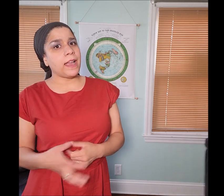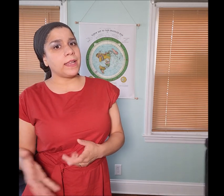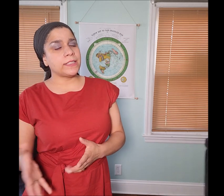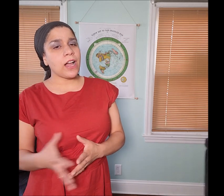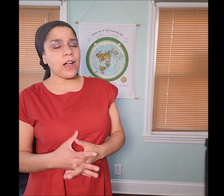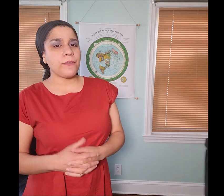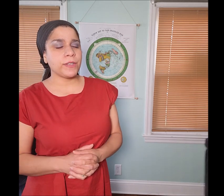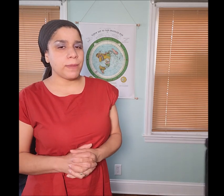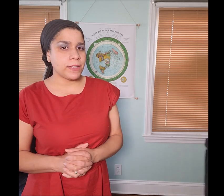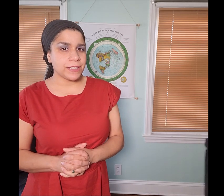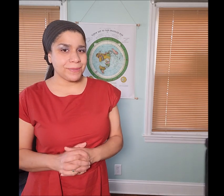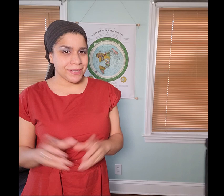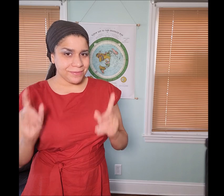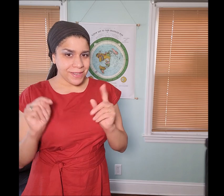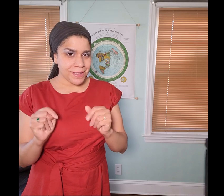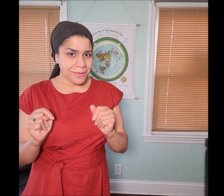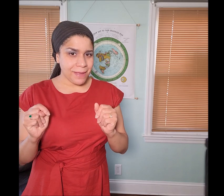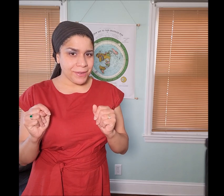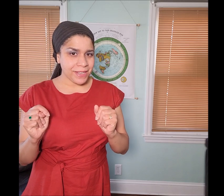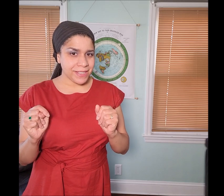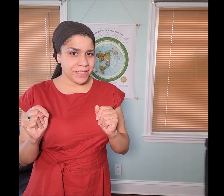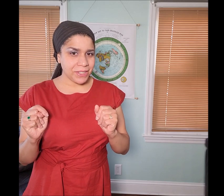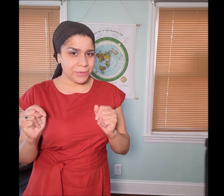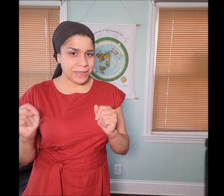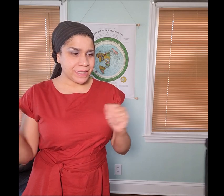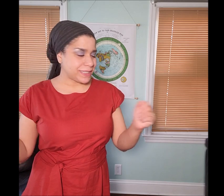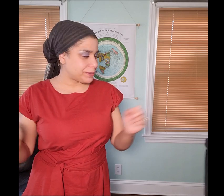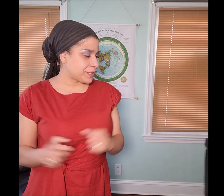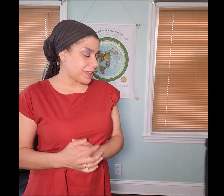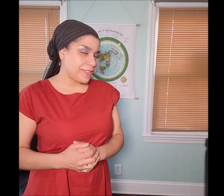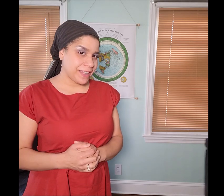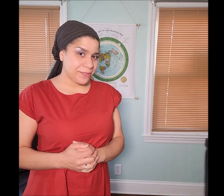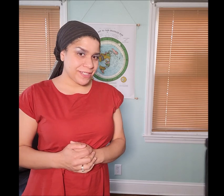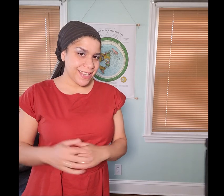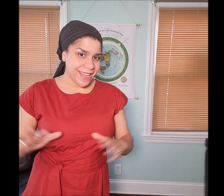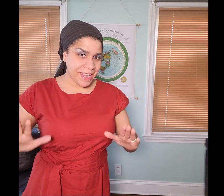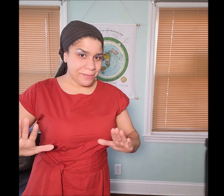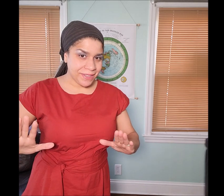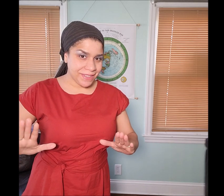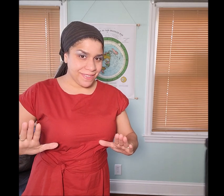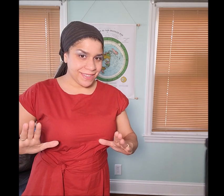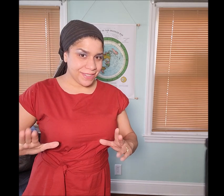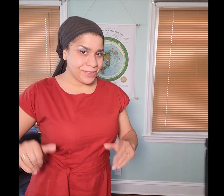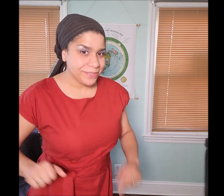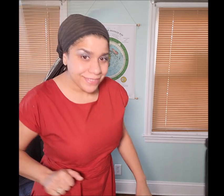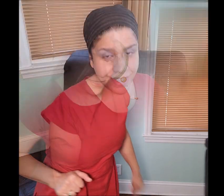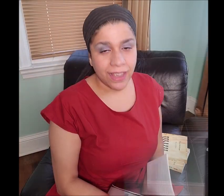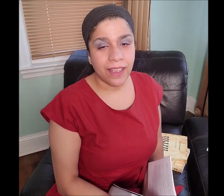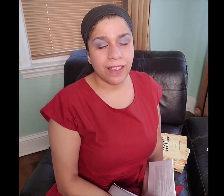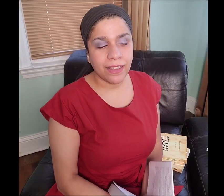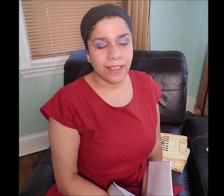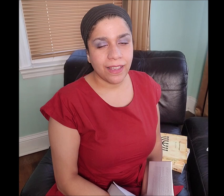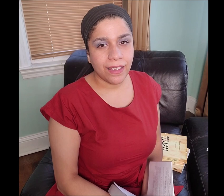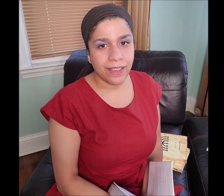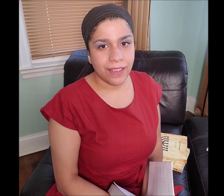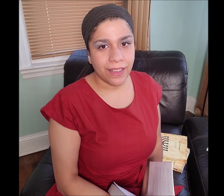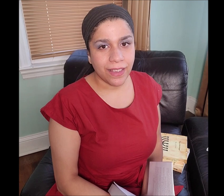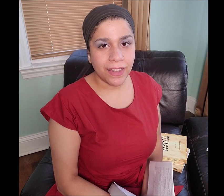I talk often about this subject but I’m going to continue with this subject of the language and I’m going to leave this alone.